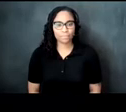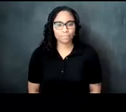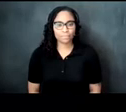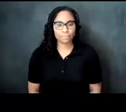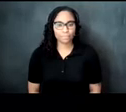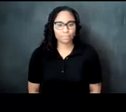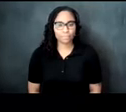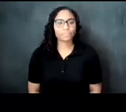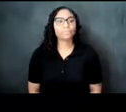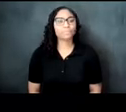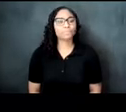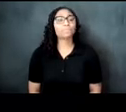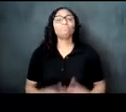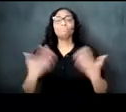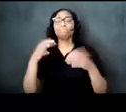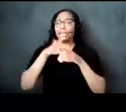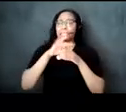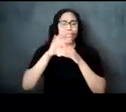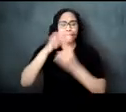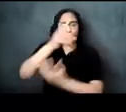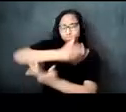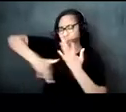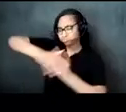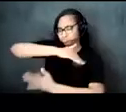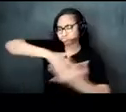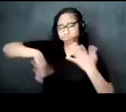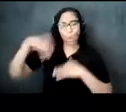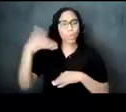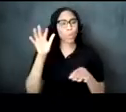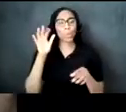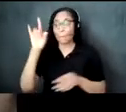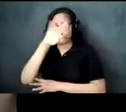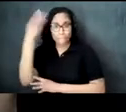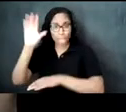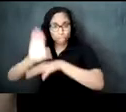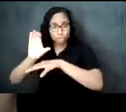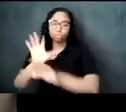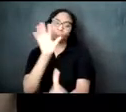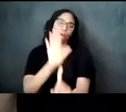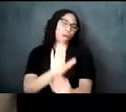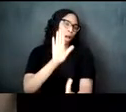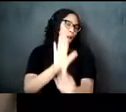t socials began to become popular in the black church it was organized by the women of the